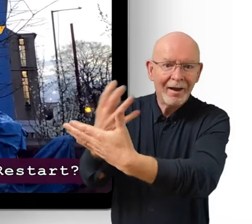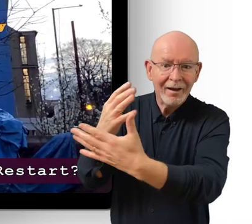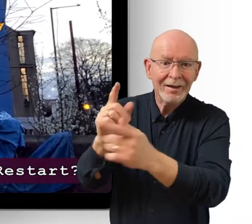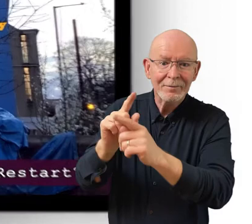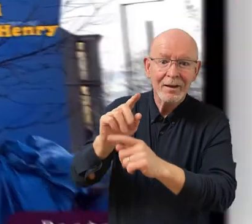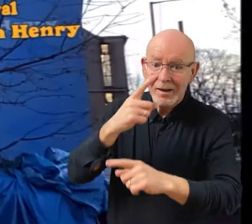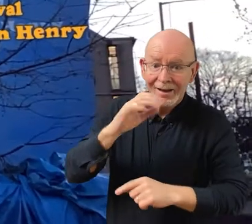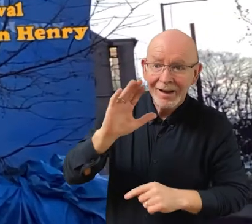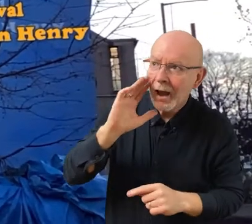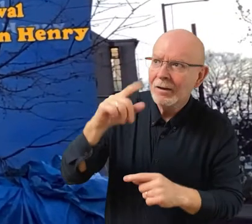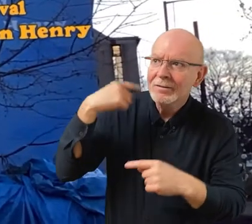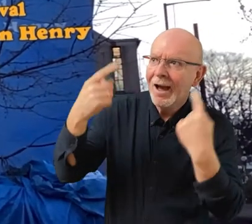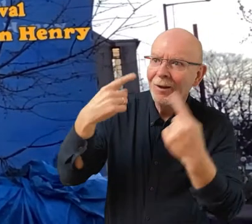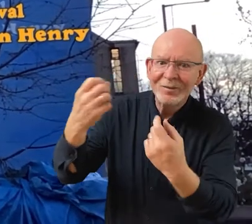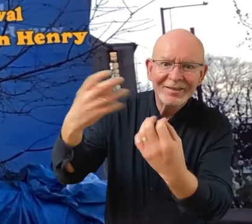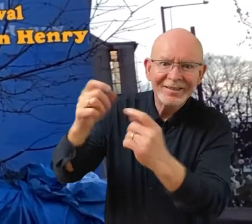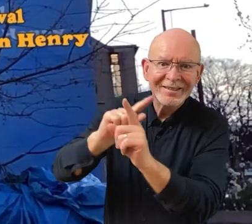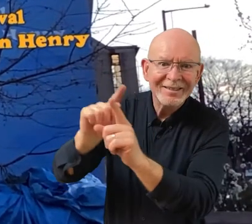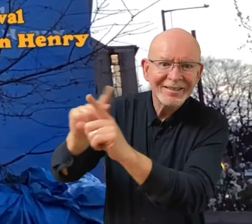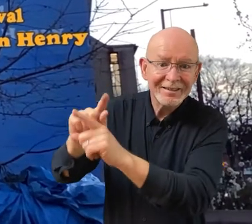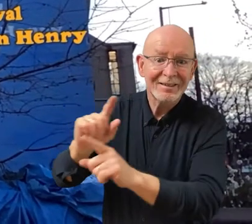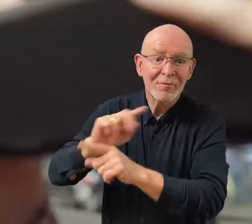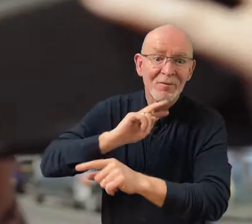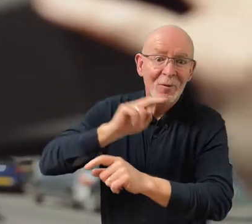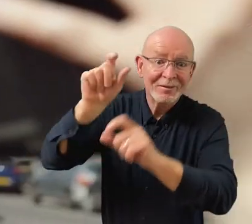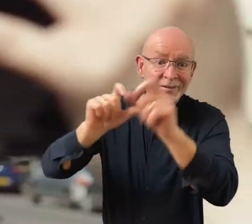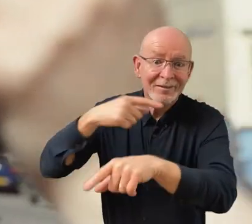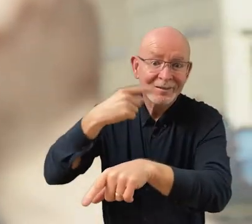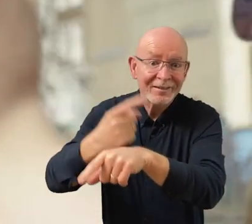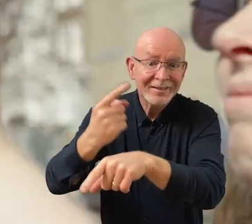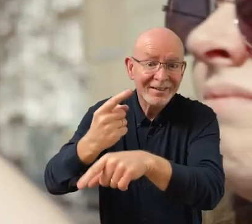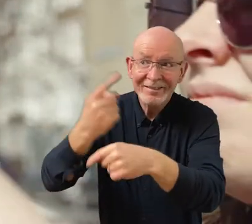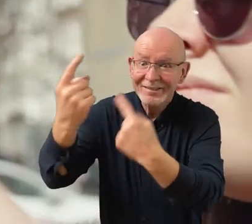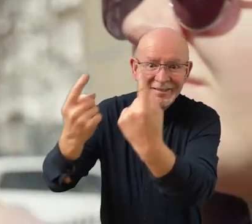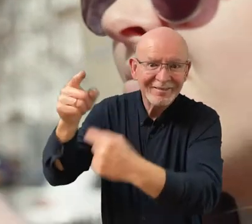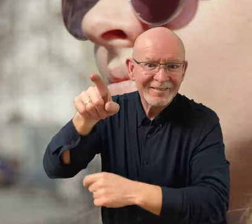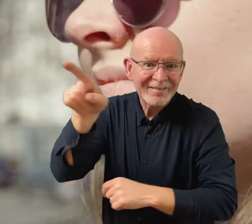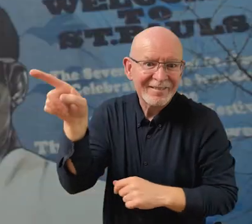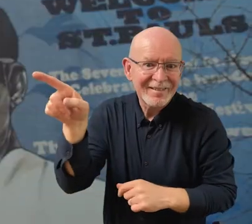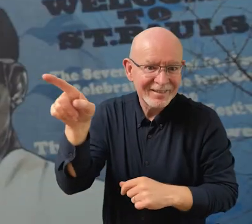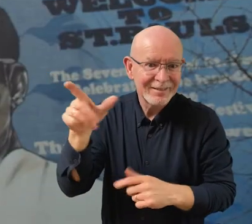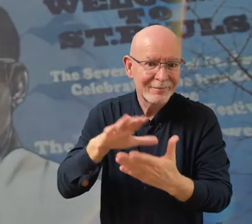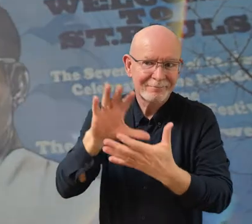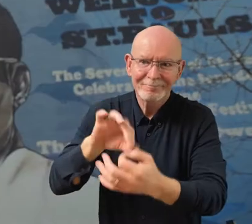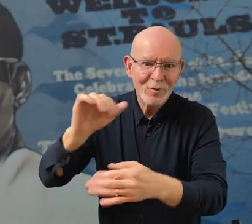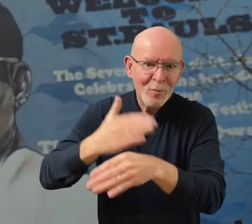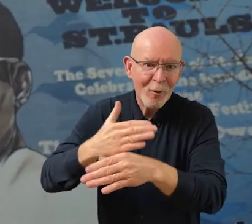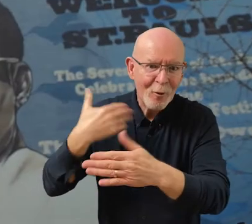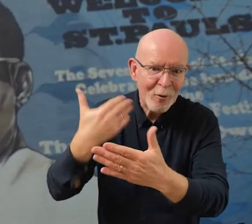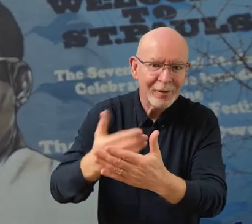They'll be able to hear sound effects and the voices of some of the saints actually speaking about their work in their own words.